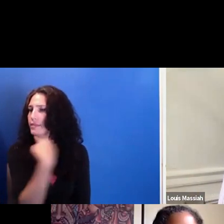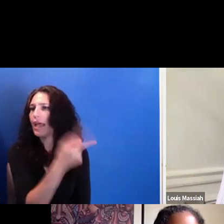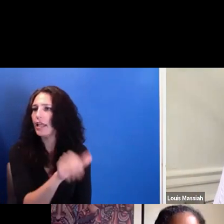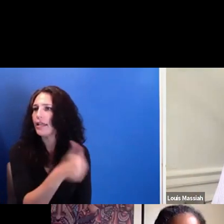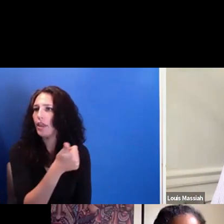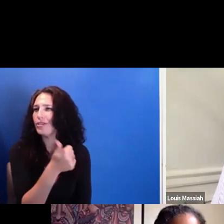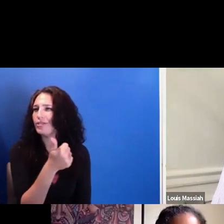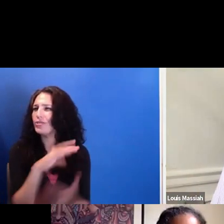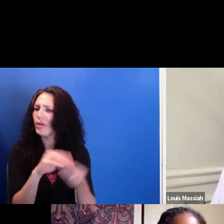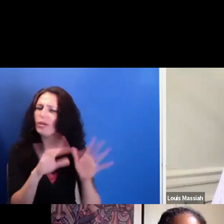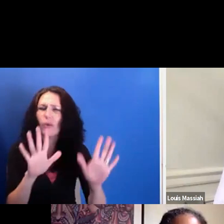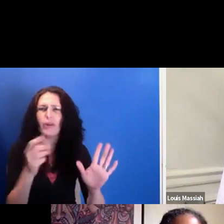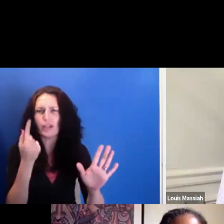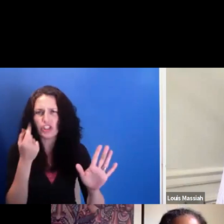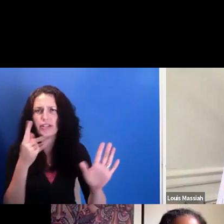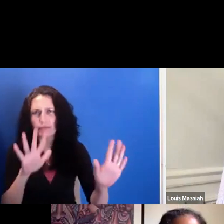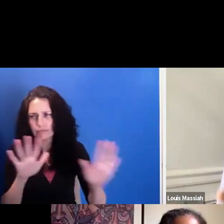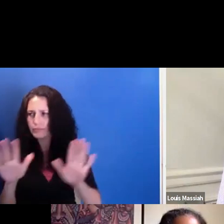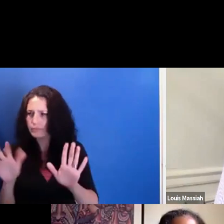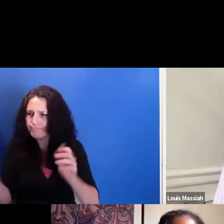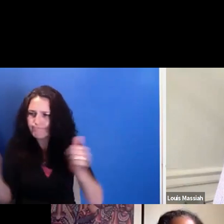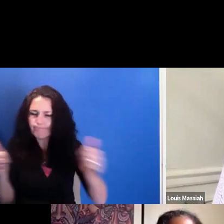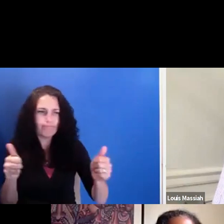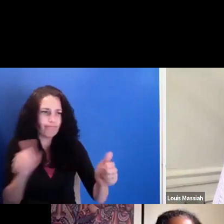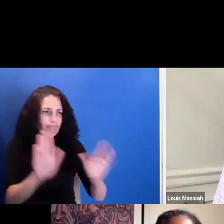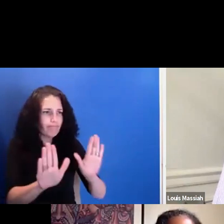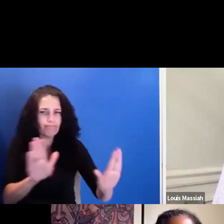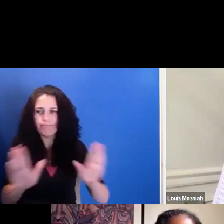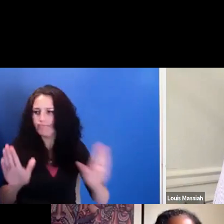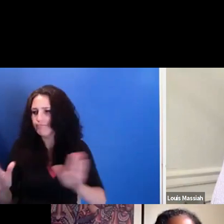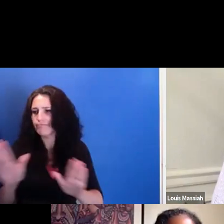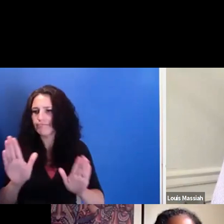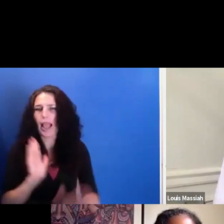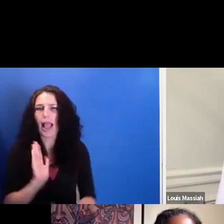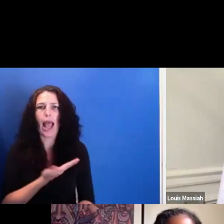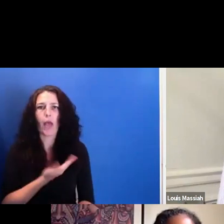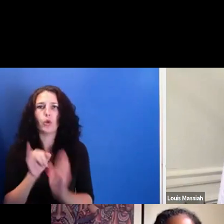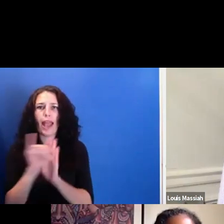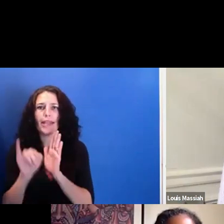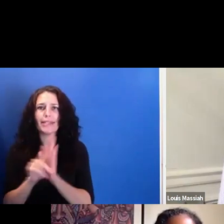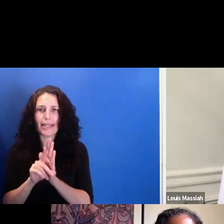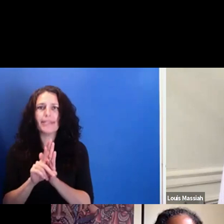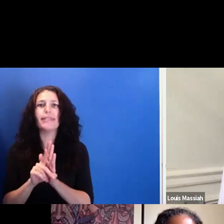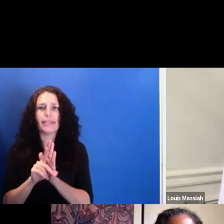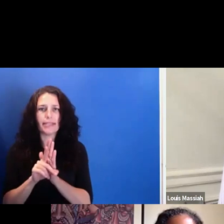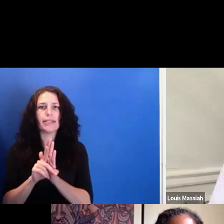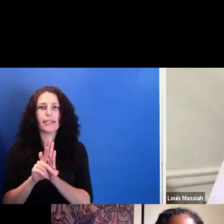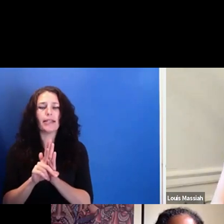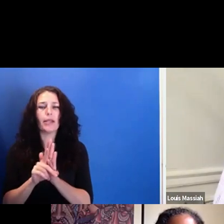we acknowledge who we are, our identities, in storytelling. And also sharing work.